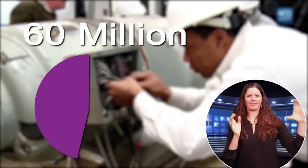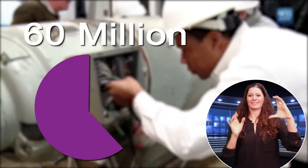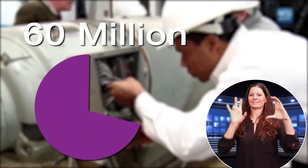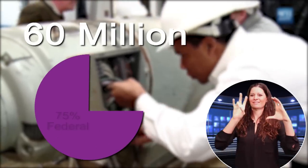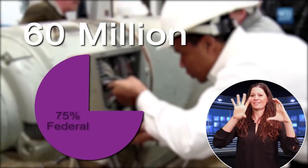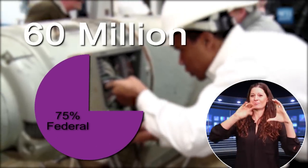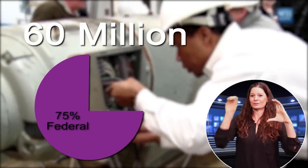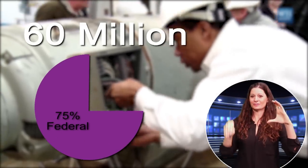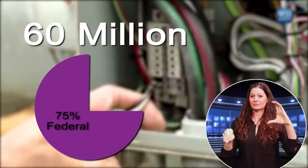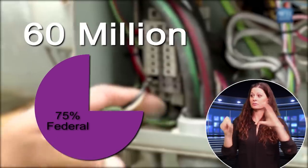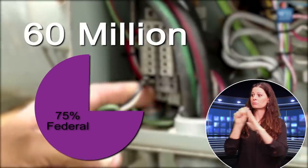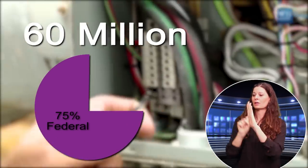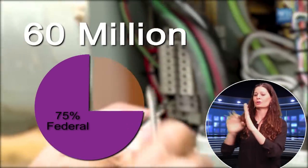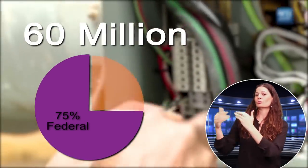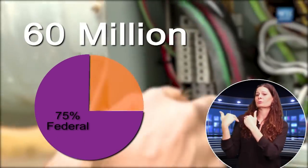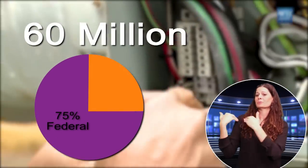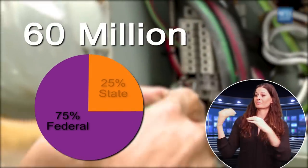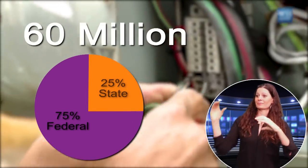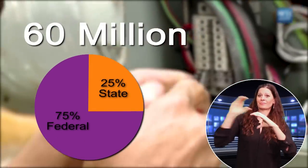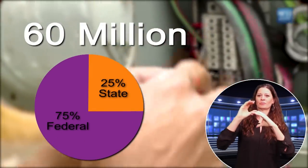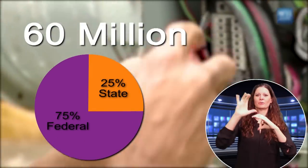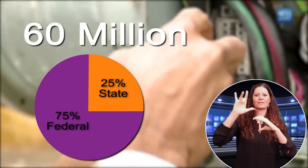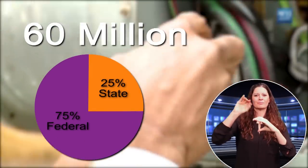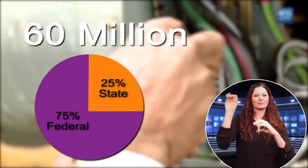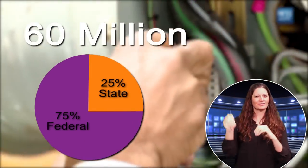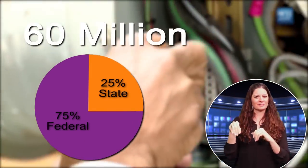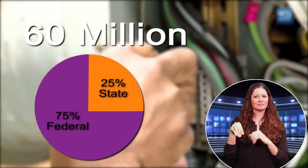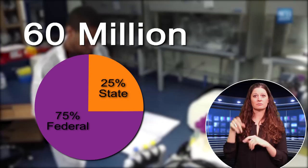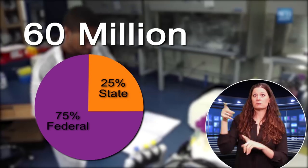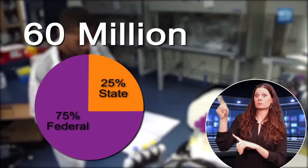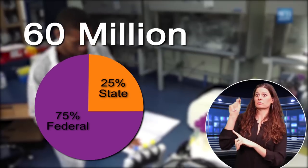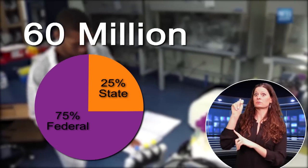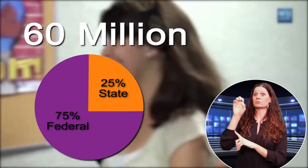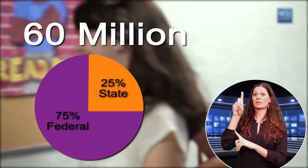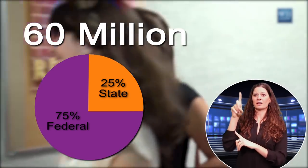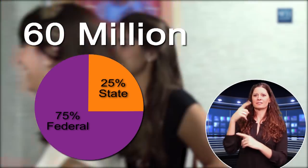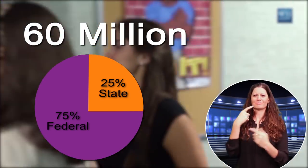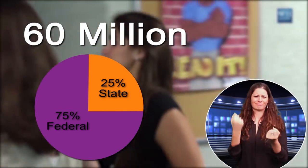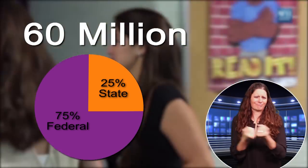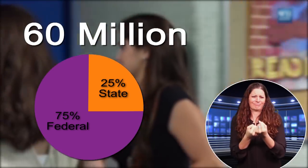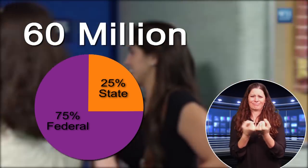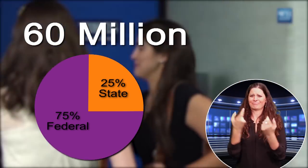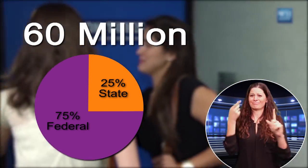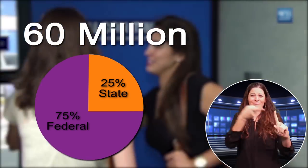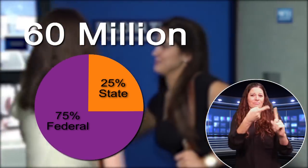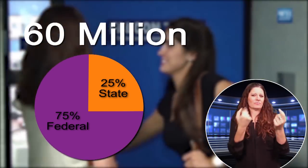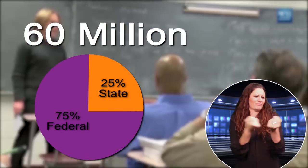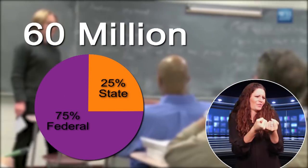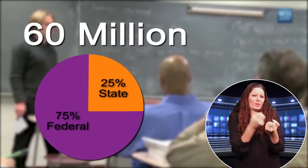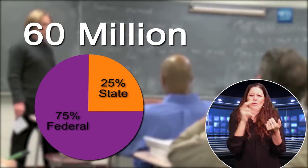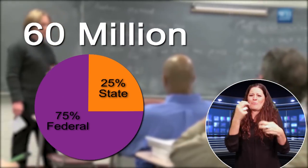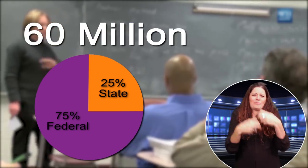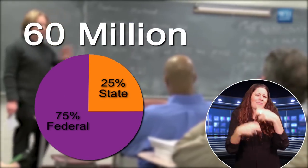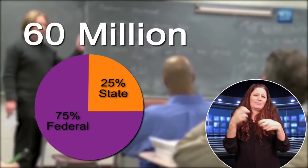The federal government will pick up three quarters of the tab while the state is responsible for the rest. For Ted, supporting the cost isn't a problem.